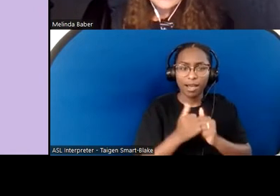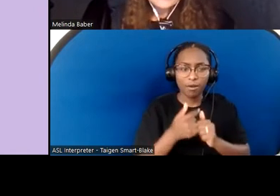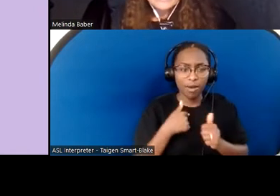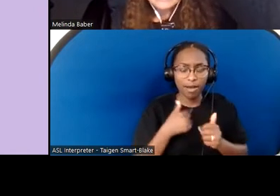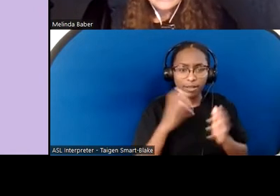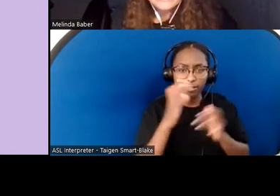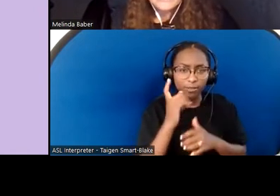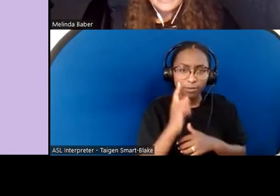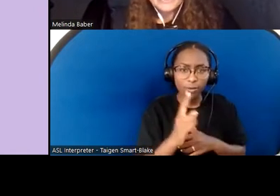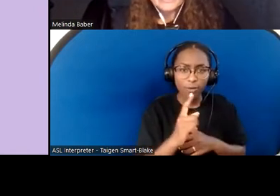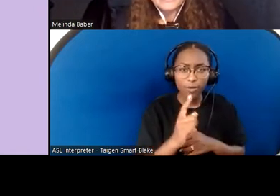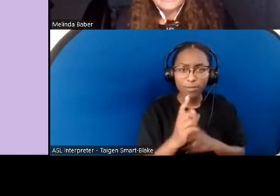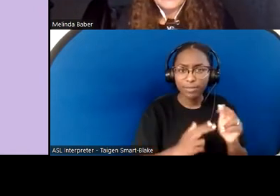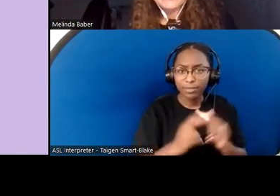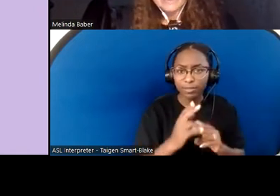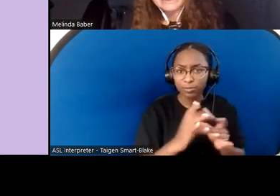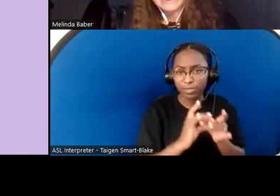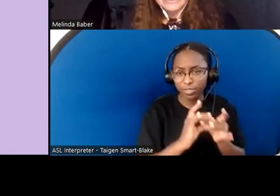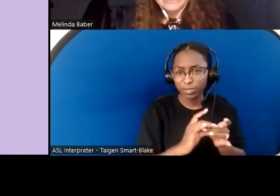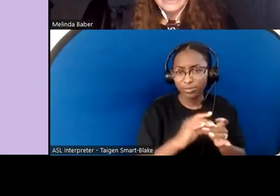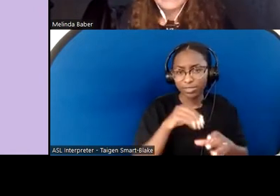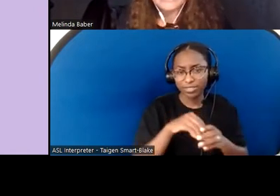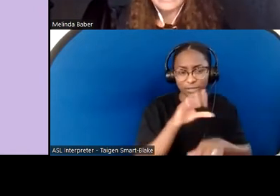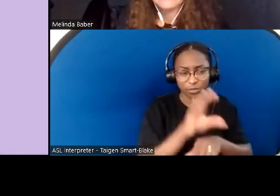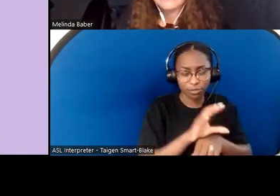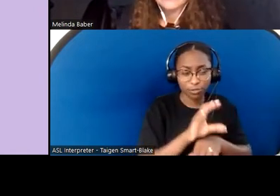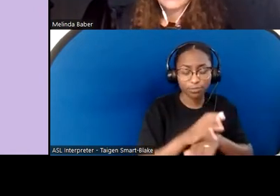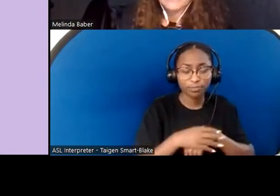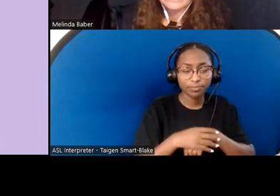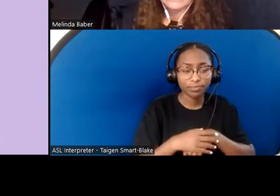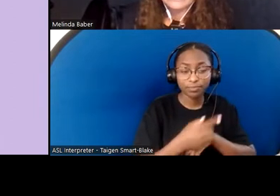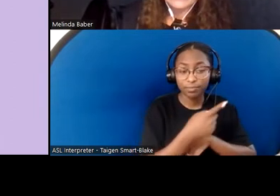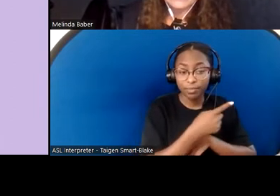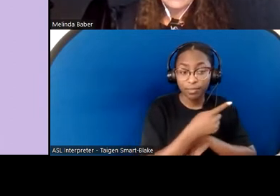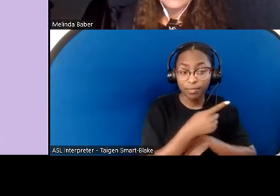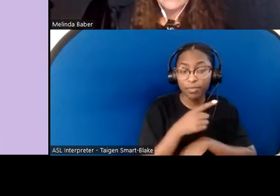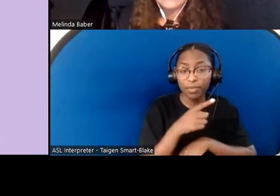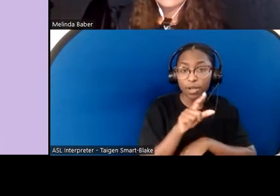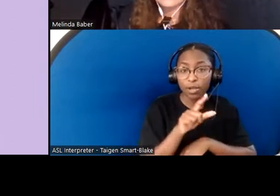On the screen is a scripture for Luke 10:1–2 that says: